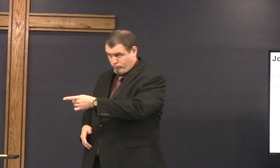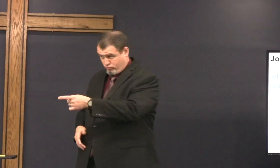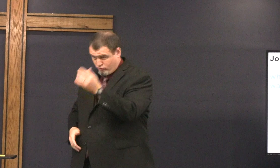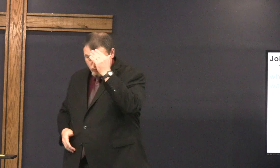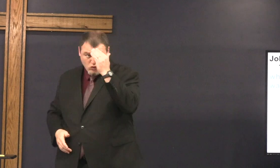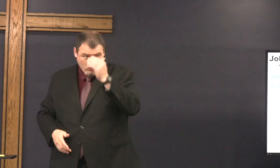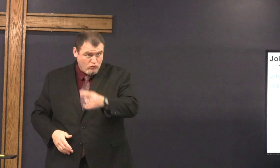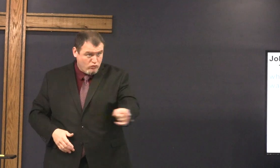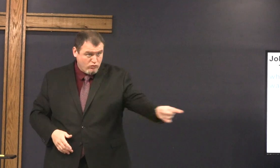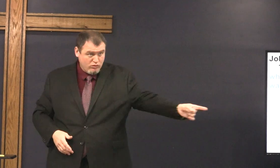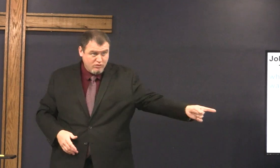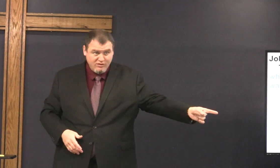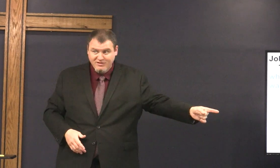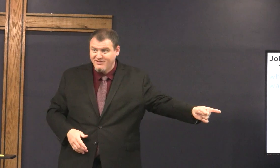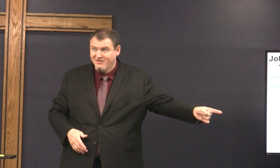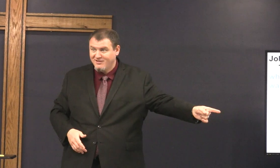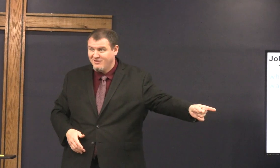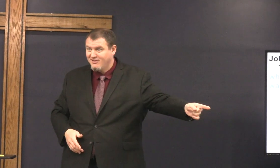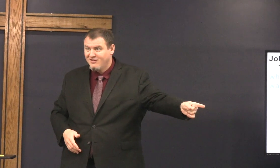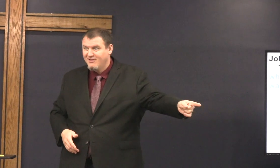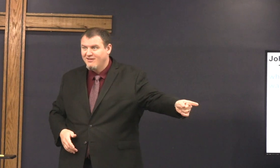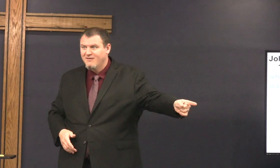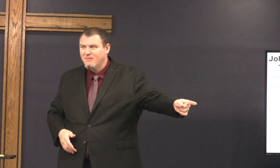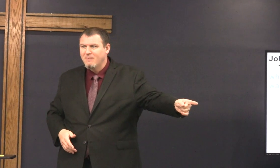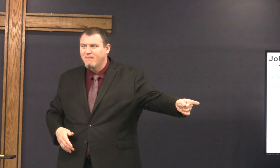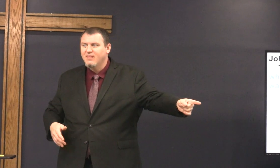you know the way right you know where it is you know how to get there